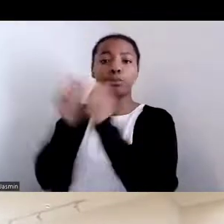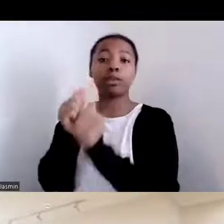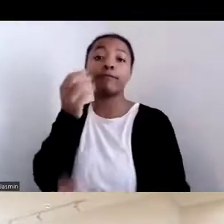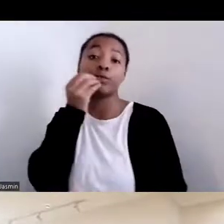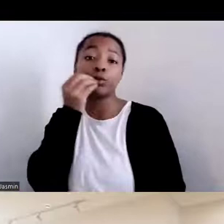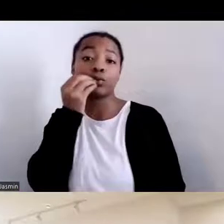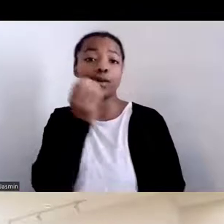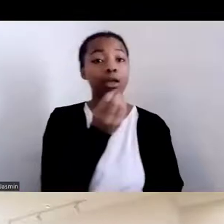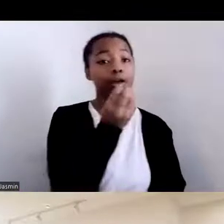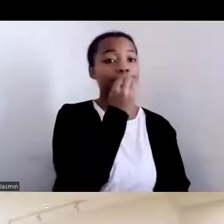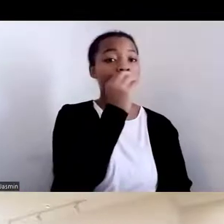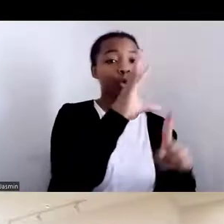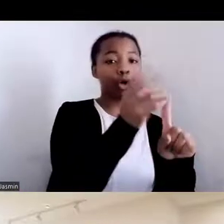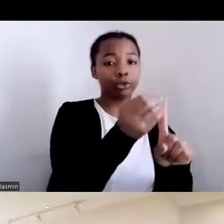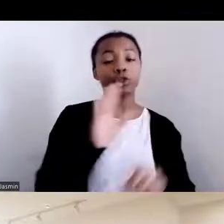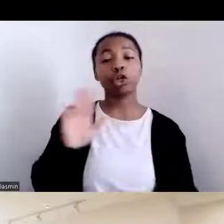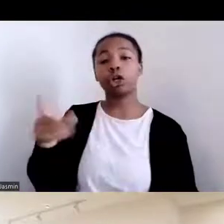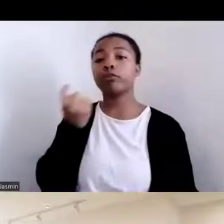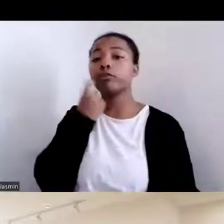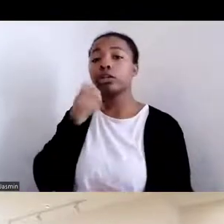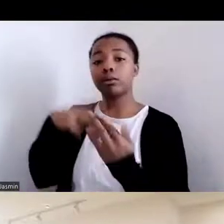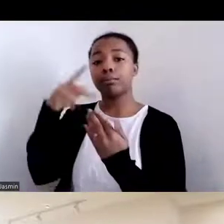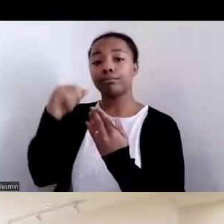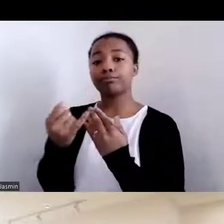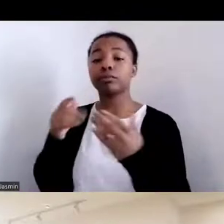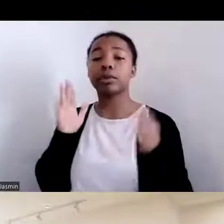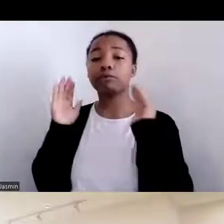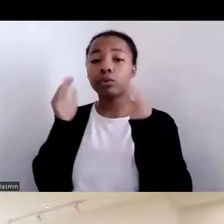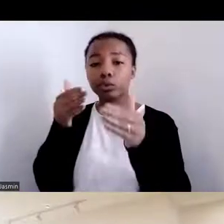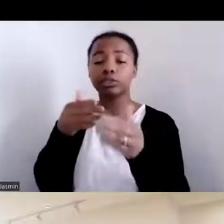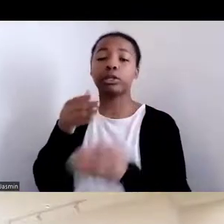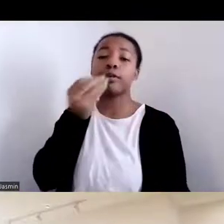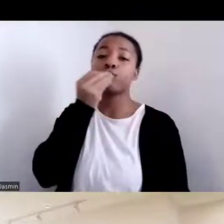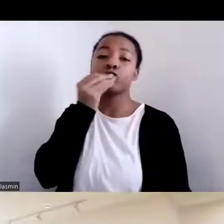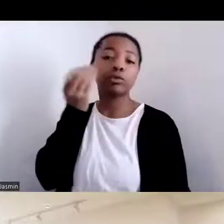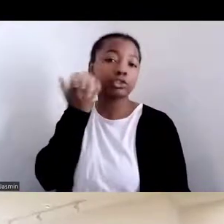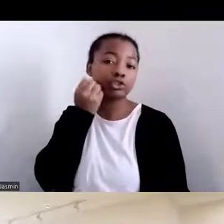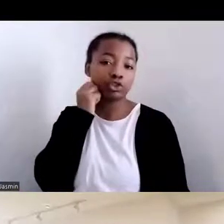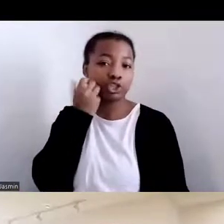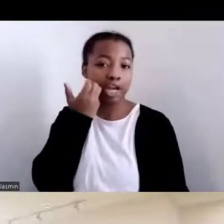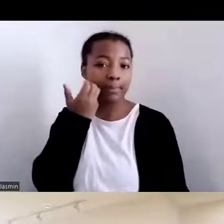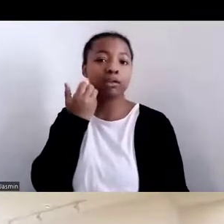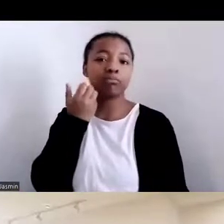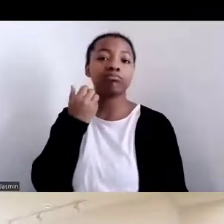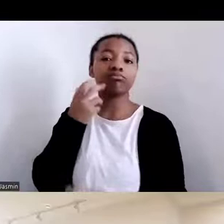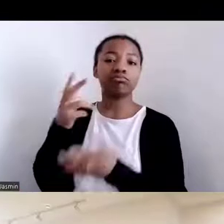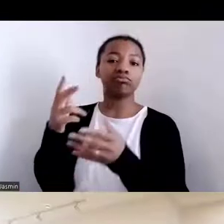Some of her recent projects focus on food shaming and race in America. And I am personally awaiting delivery of